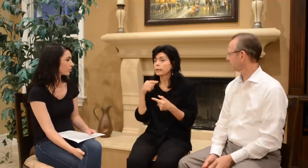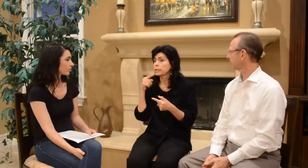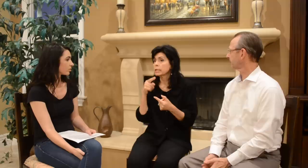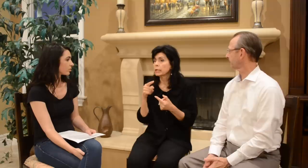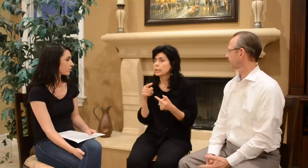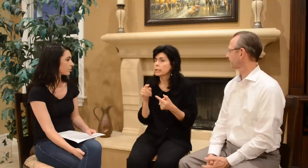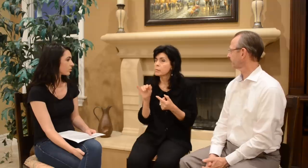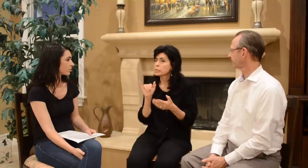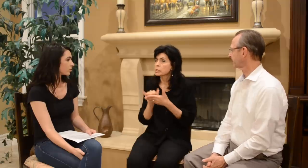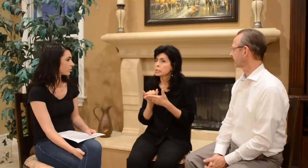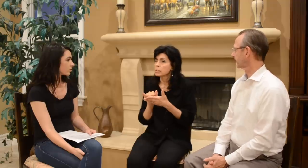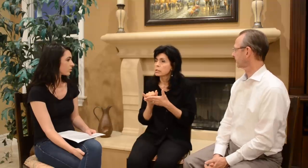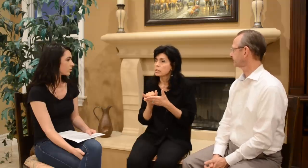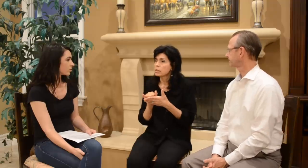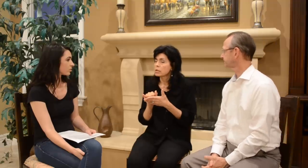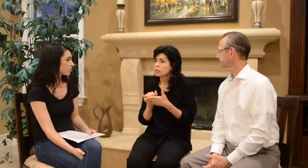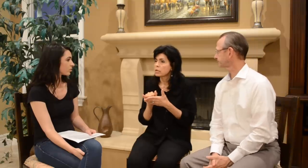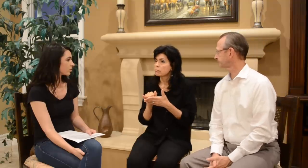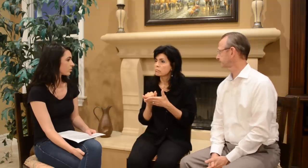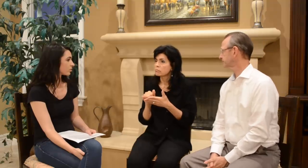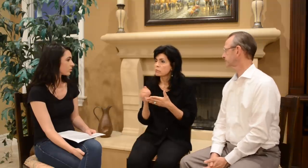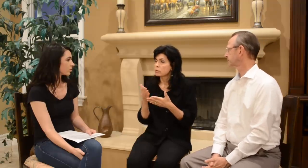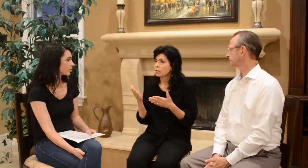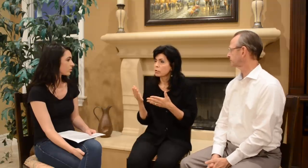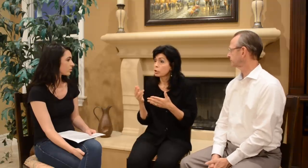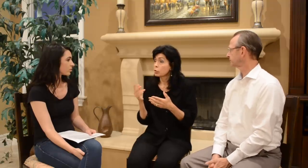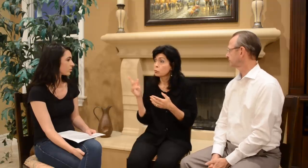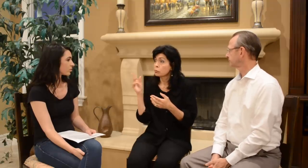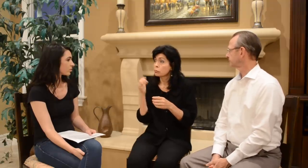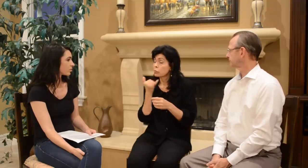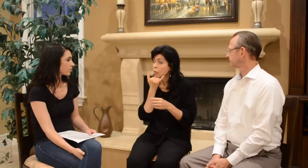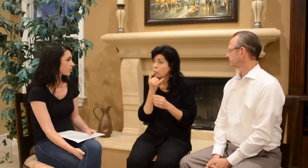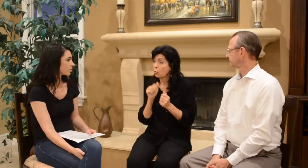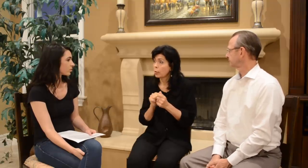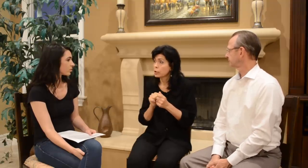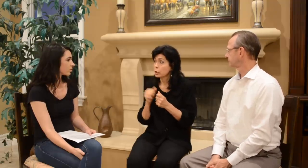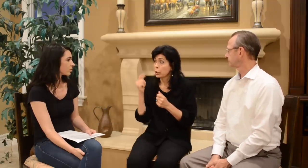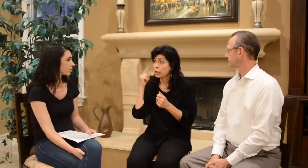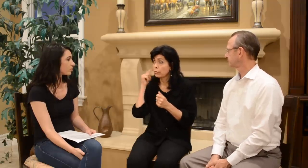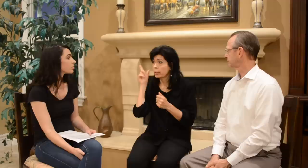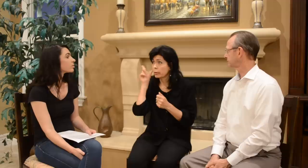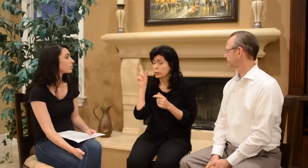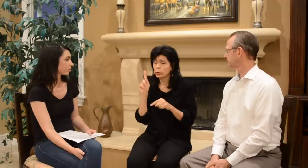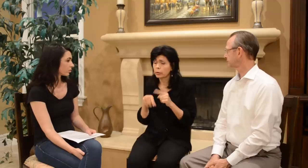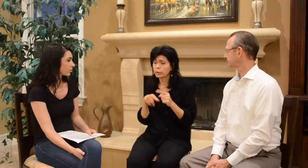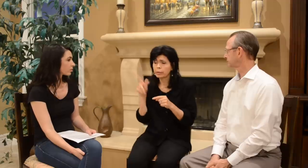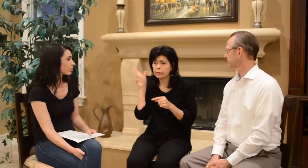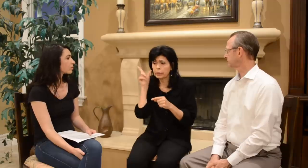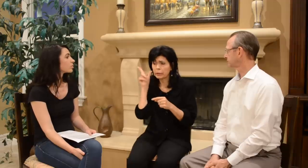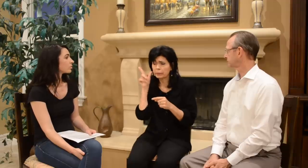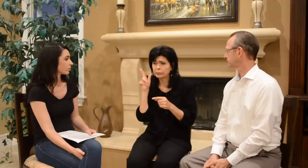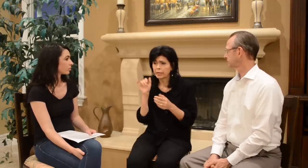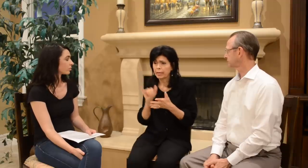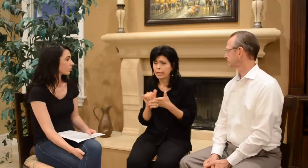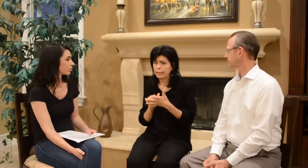and they said that there was something wrong with your hearing. You couldn’t hear.